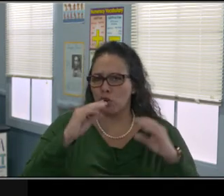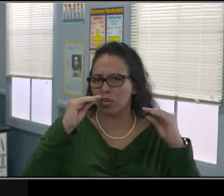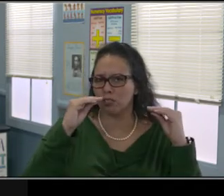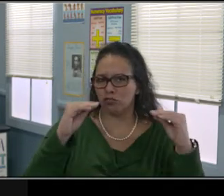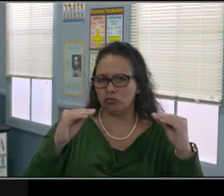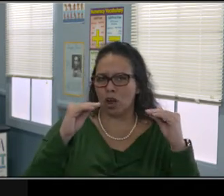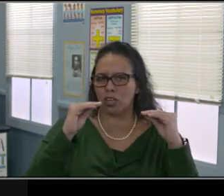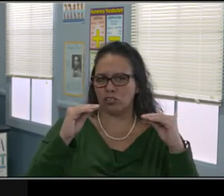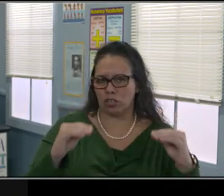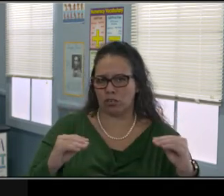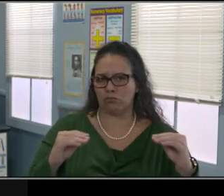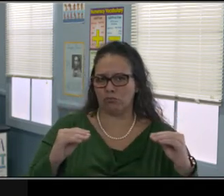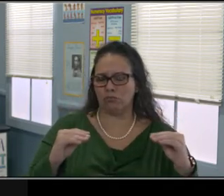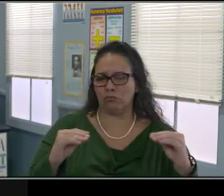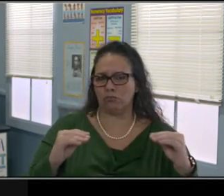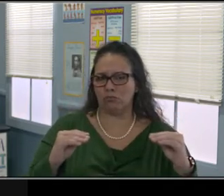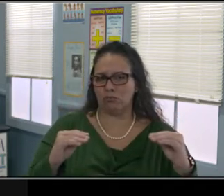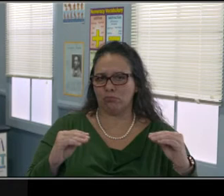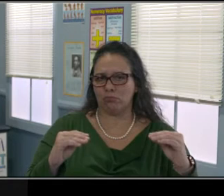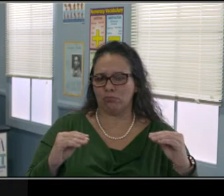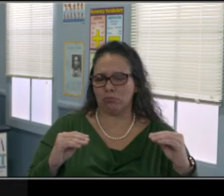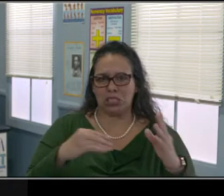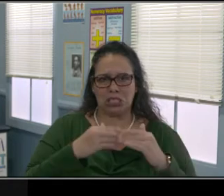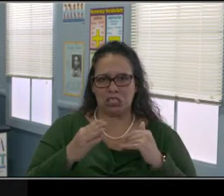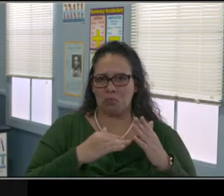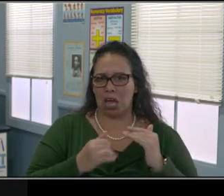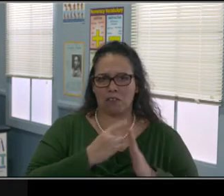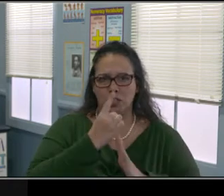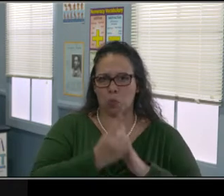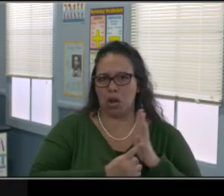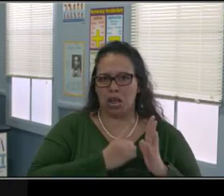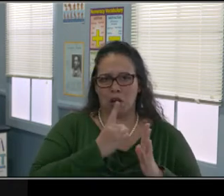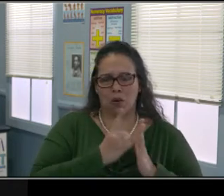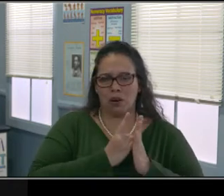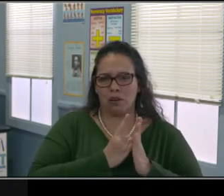everybody I think. The problem is everything sounds really good on paper